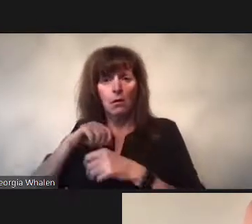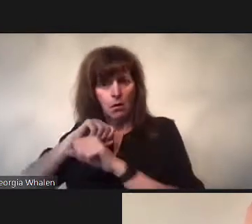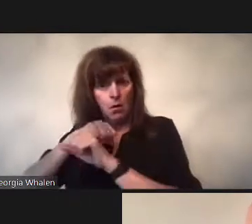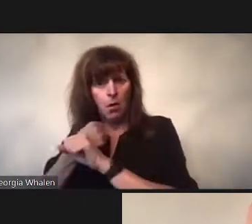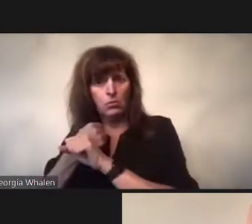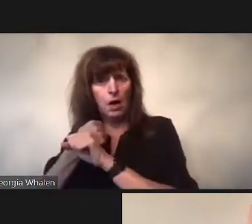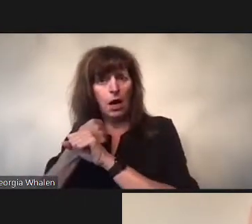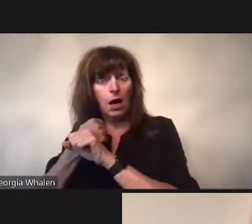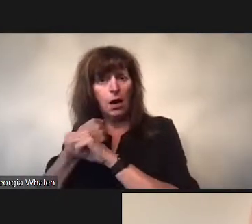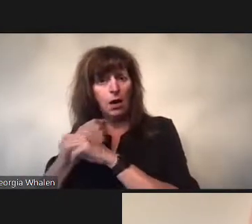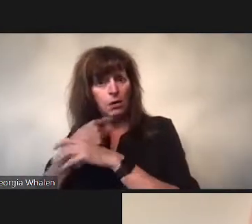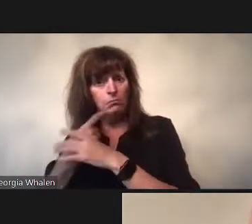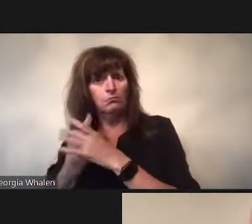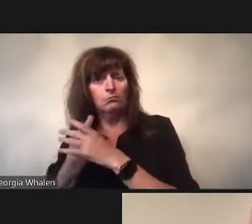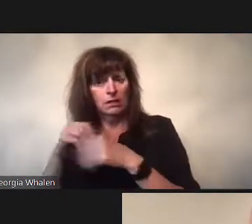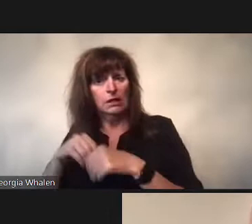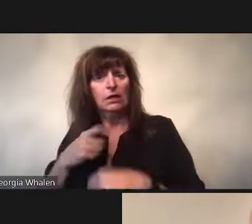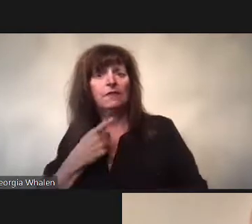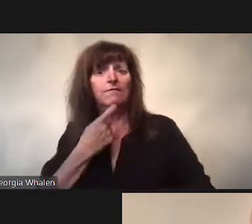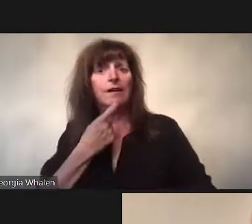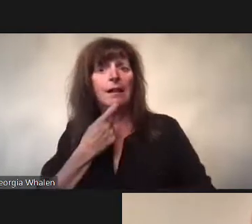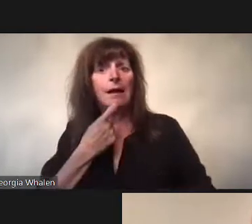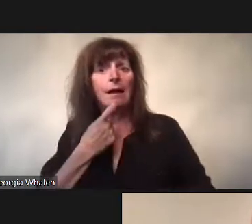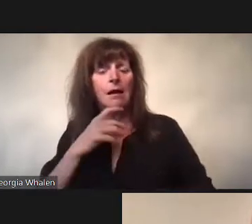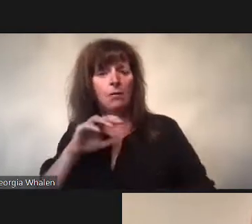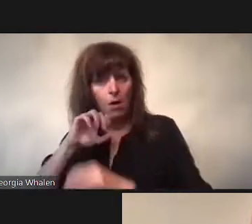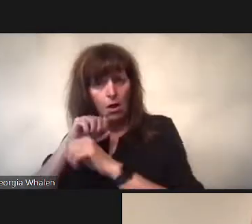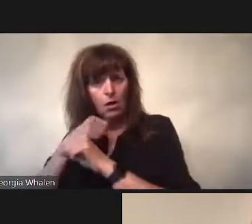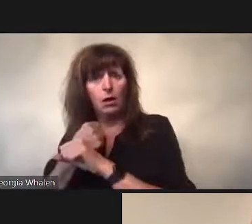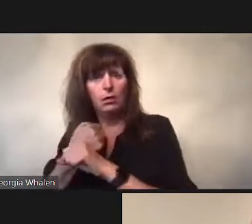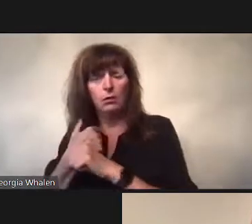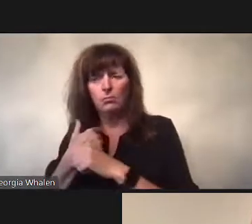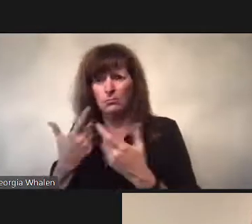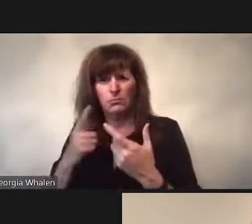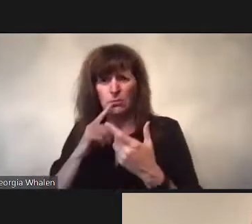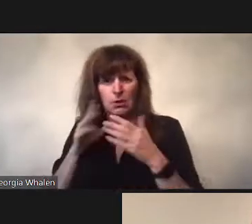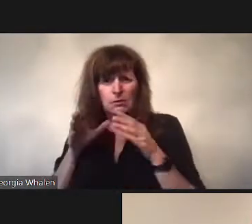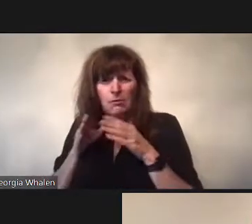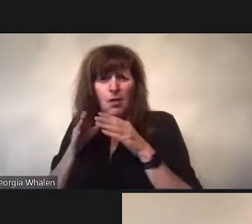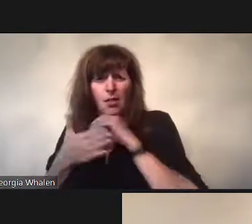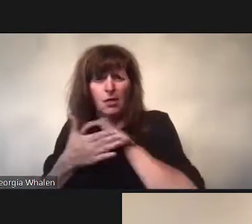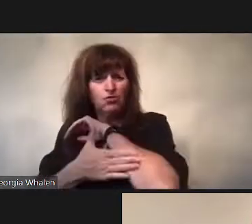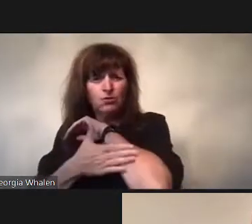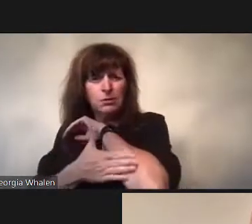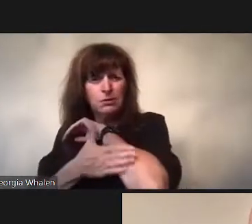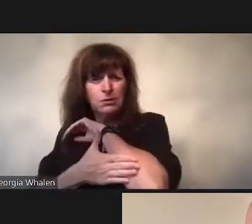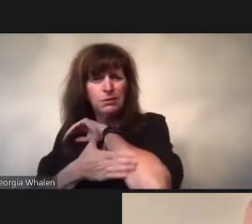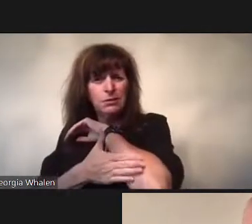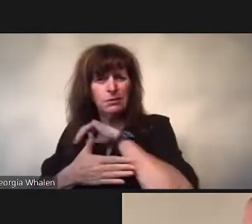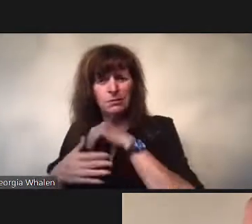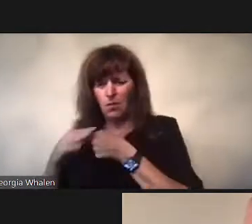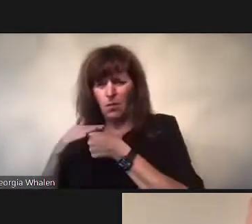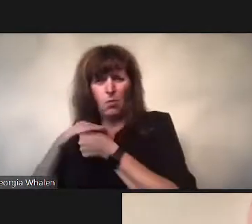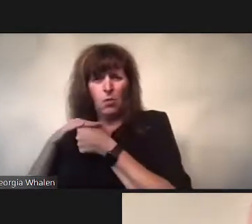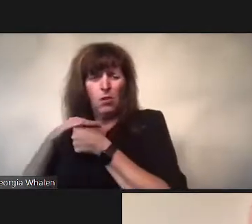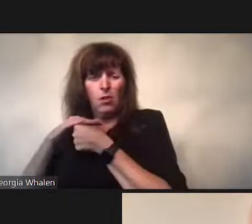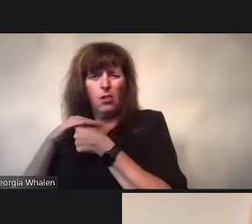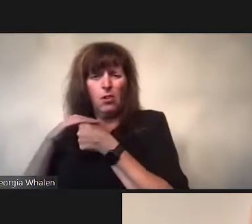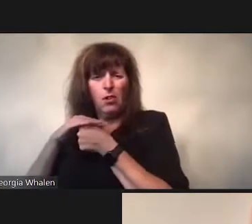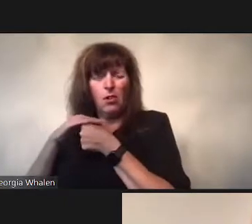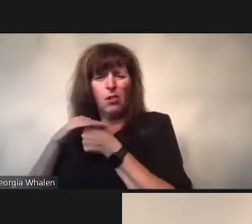if it’s the local social,